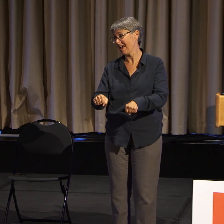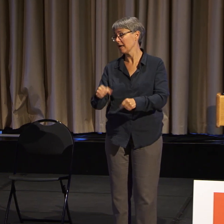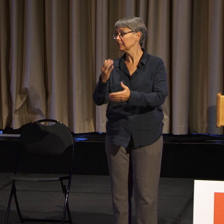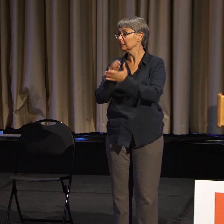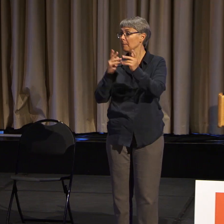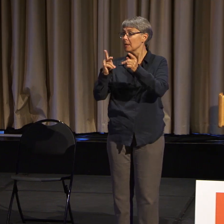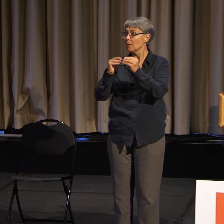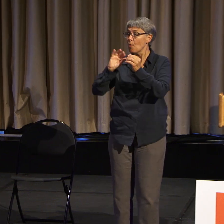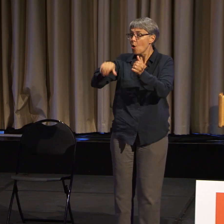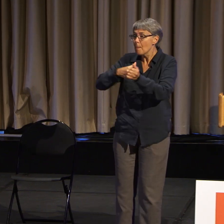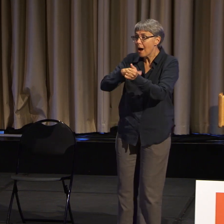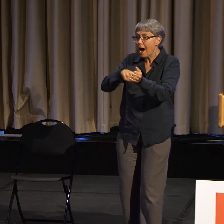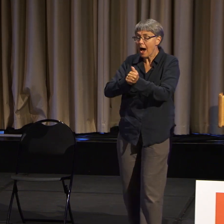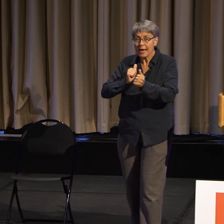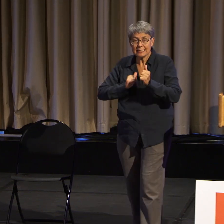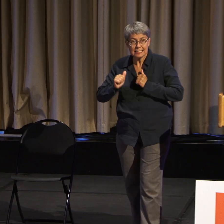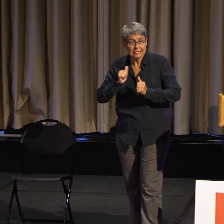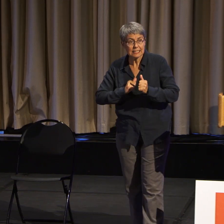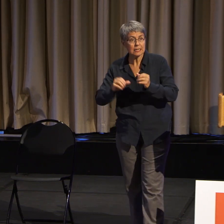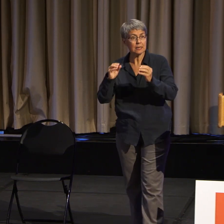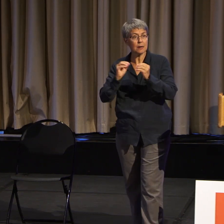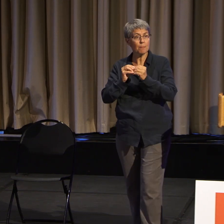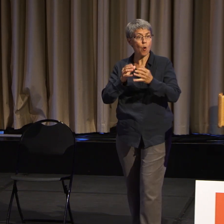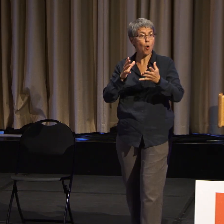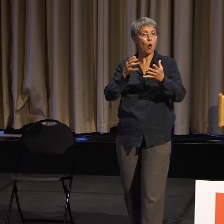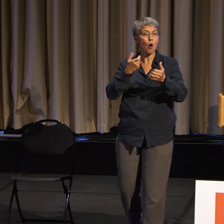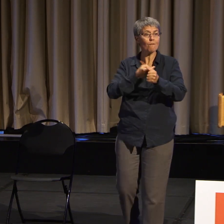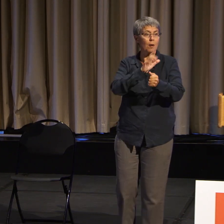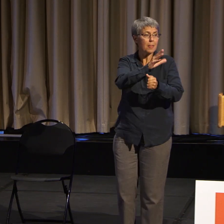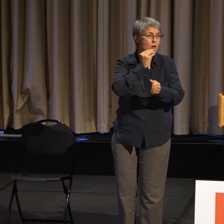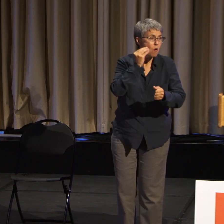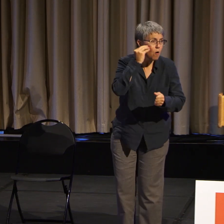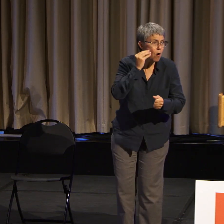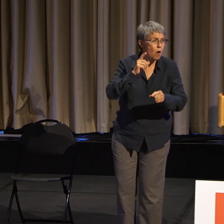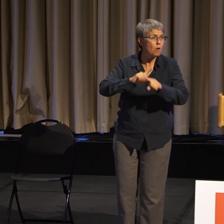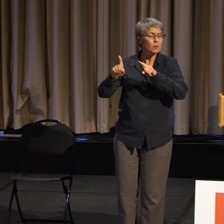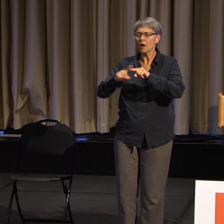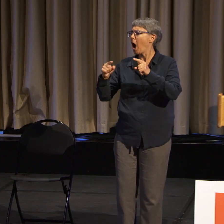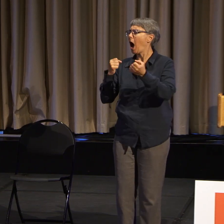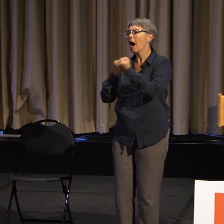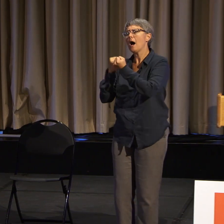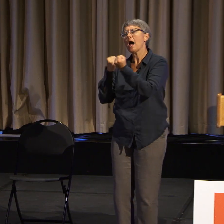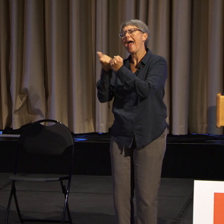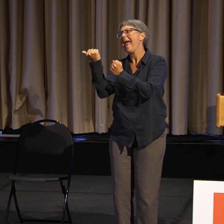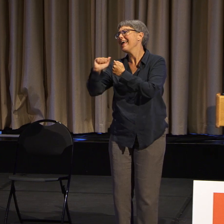So I totally uplift that and I honor that.